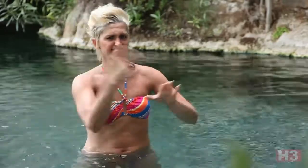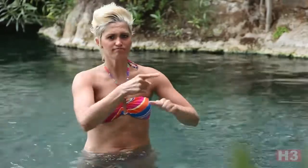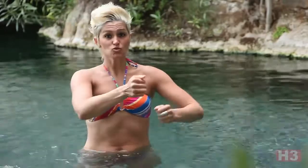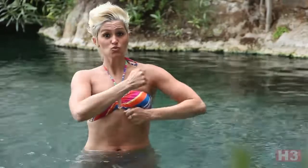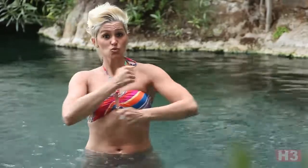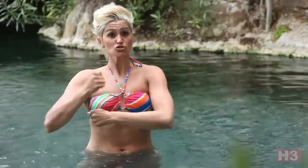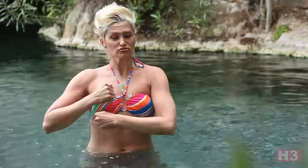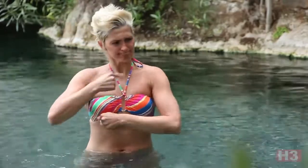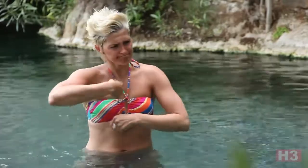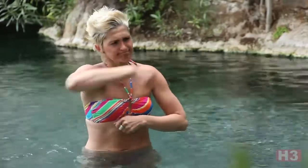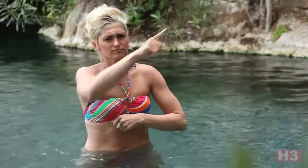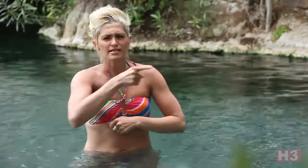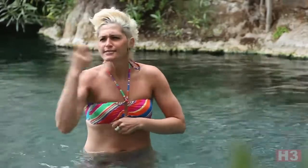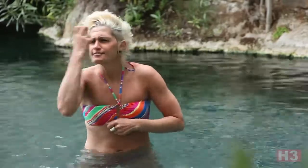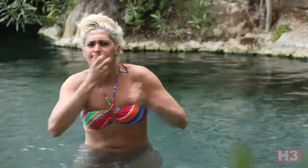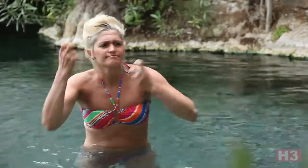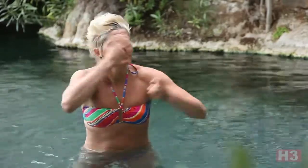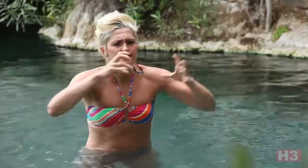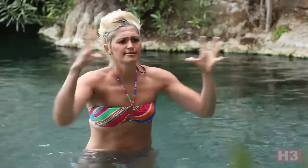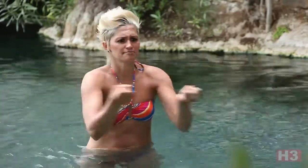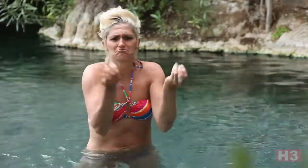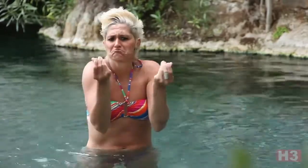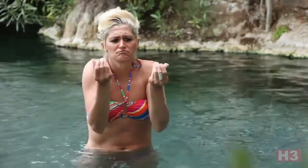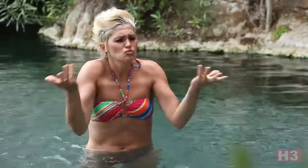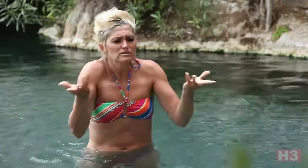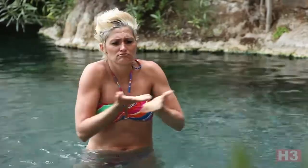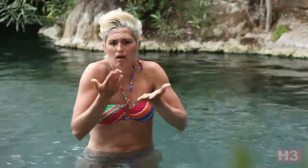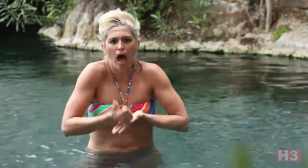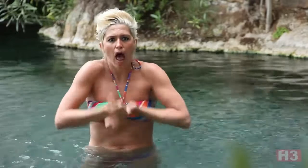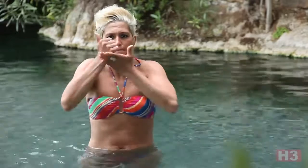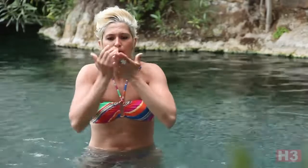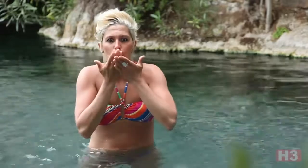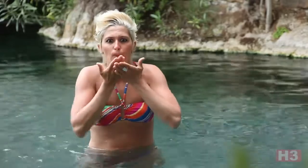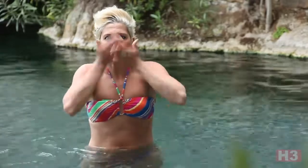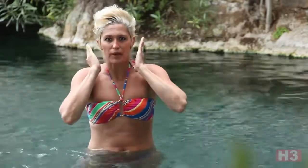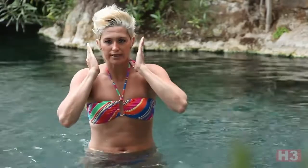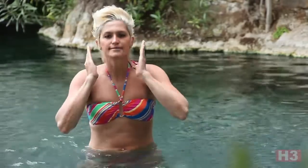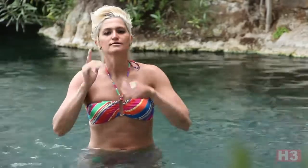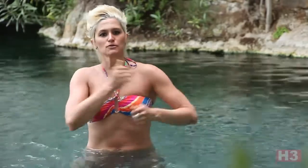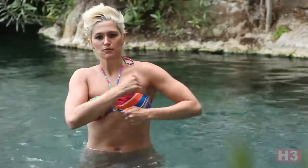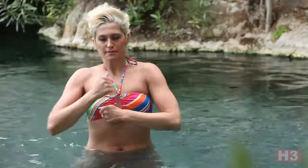and order her soldiers to go look for material to help restore her youth.